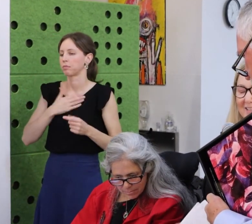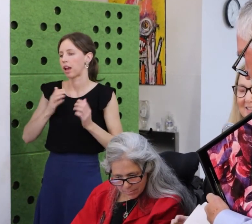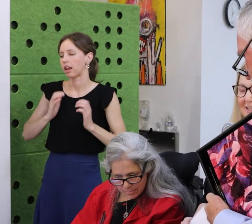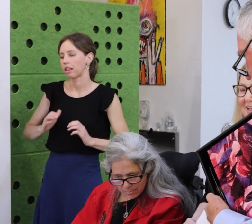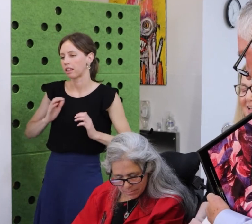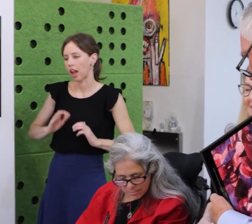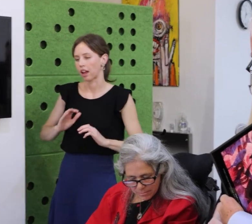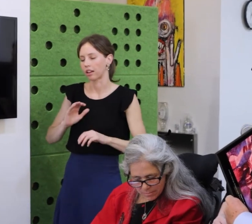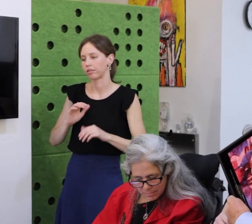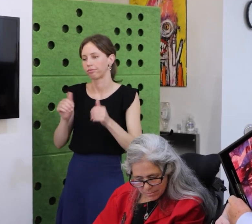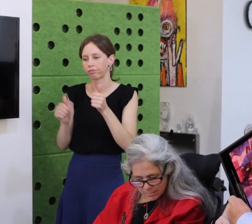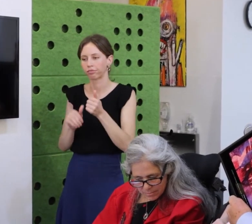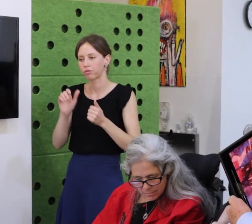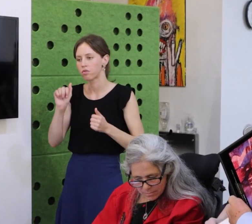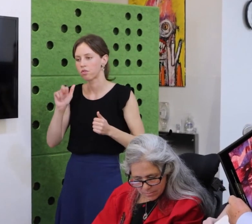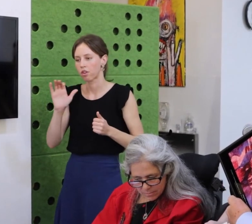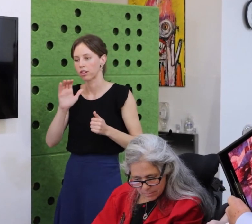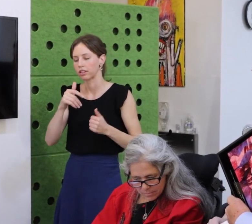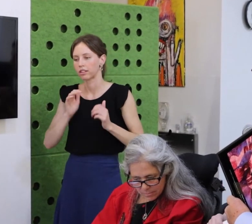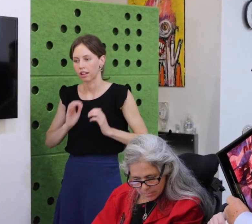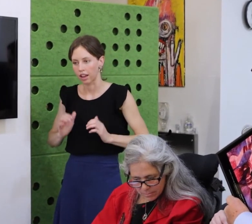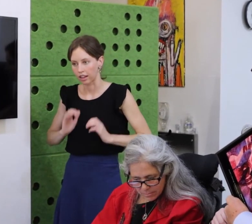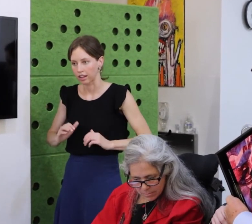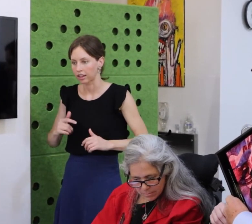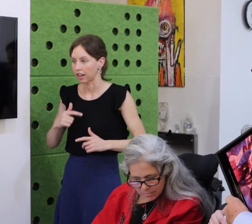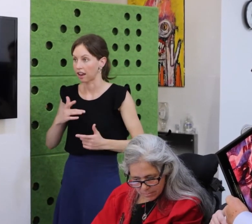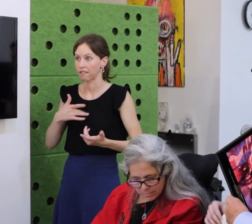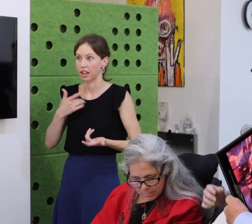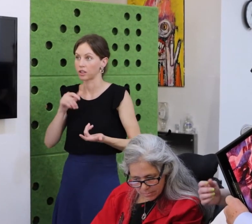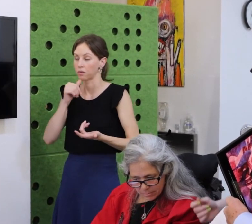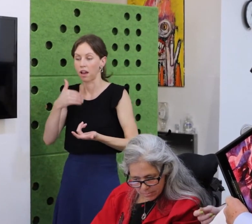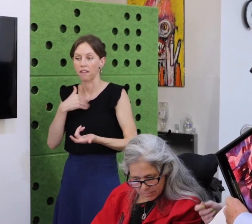I would read memos that I wrote the year prior and go,